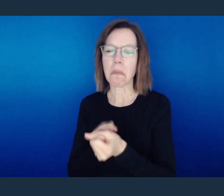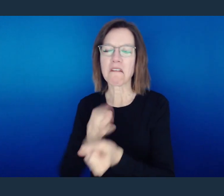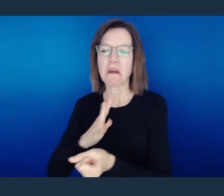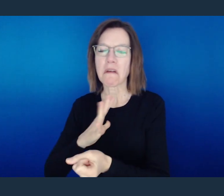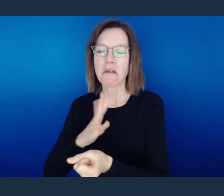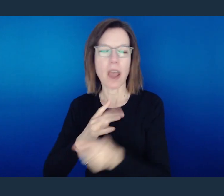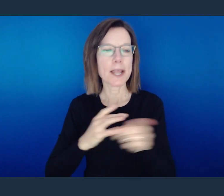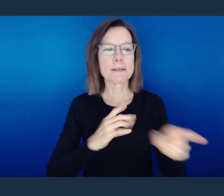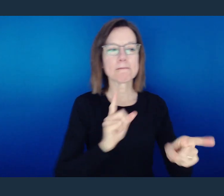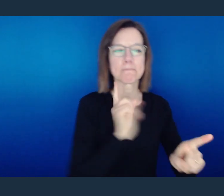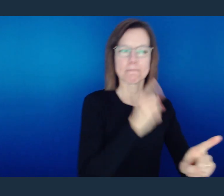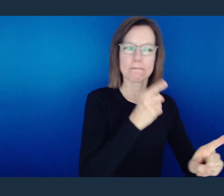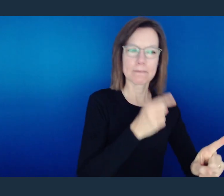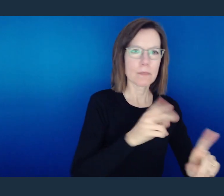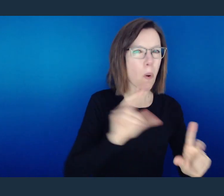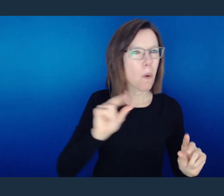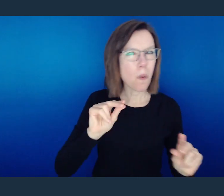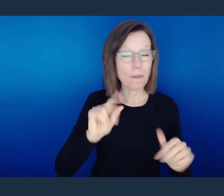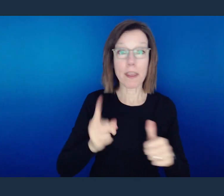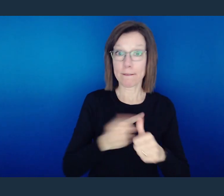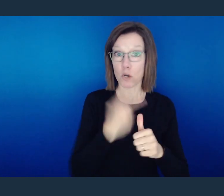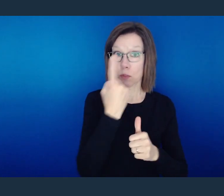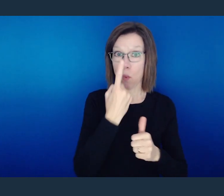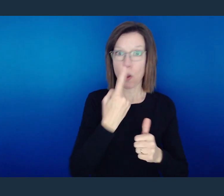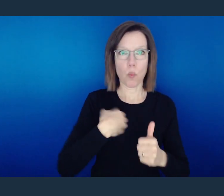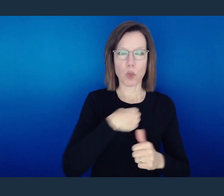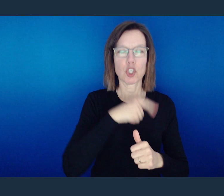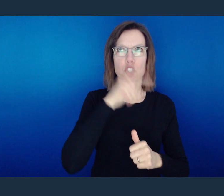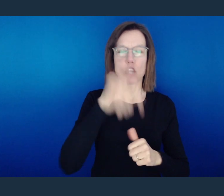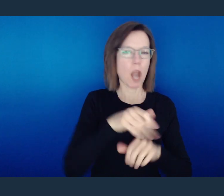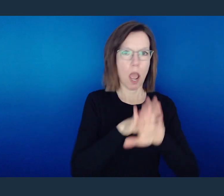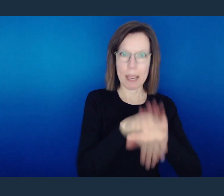That first point is that we as believers are to avoid hypocrisy.